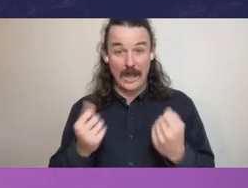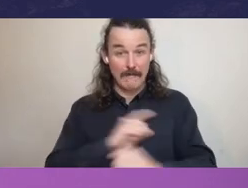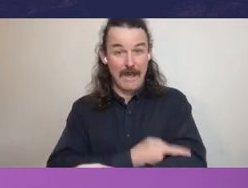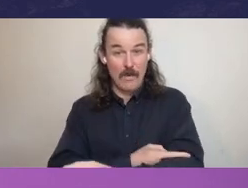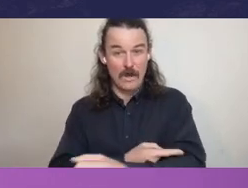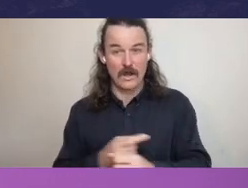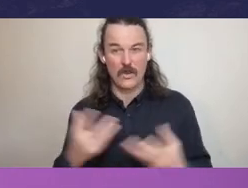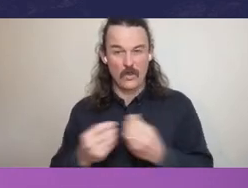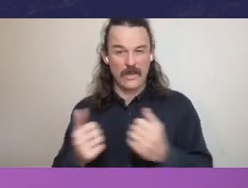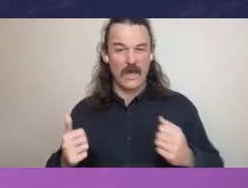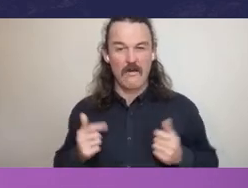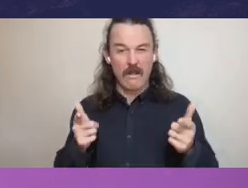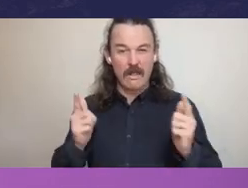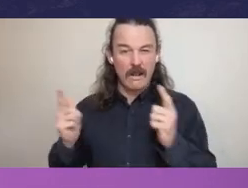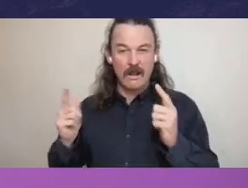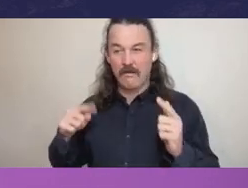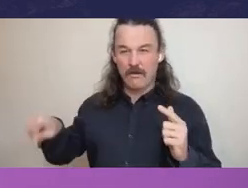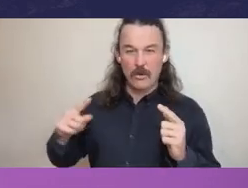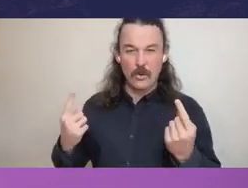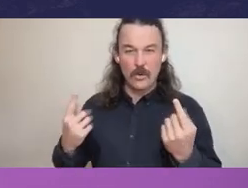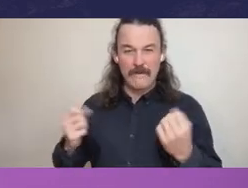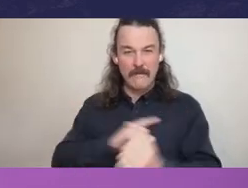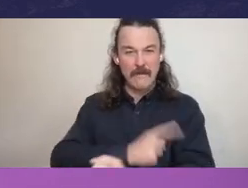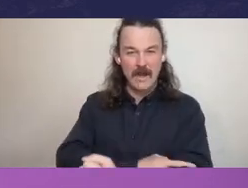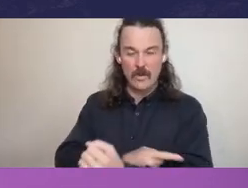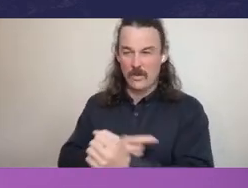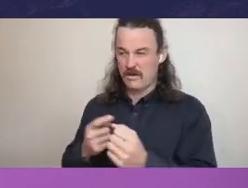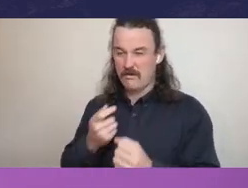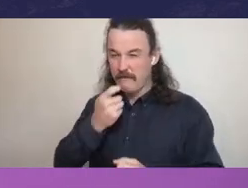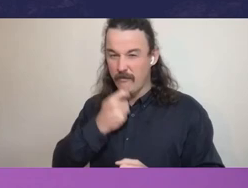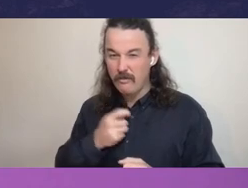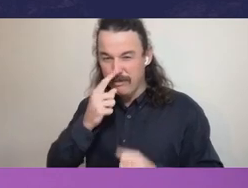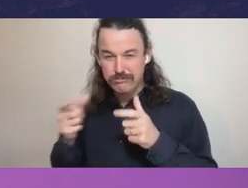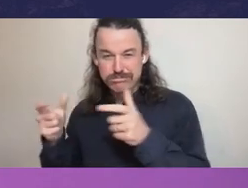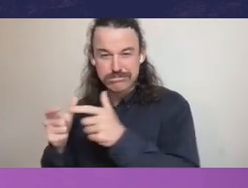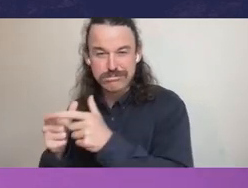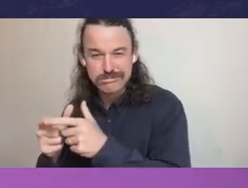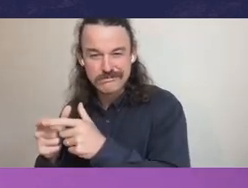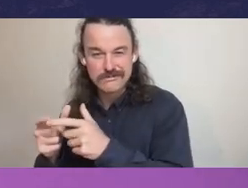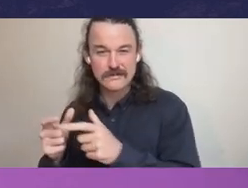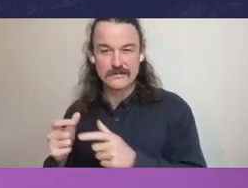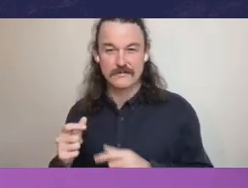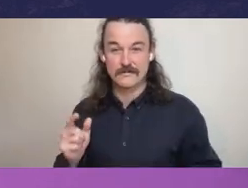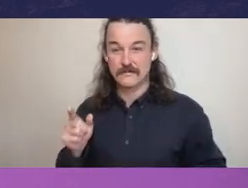and we look at the increasing sphere of influence of ministerial advisors.